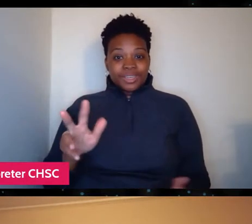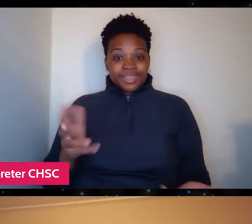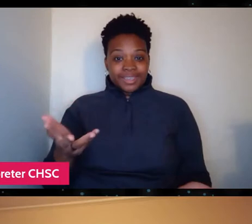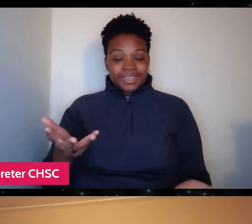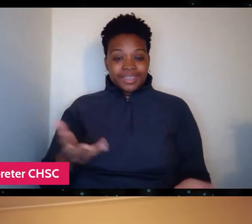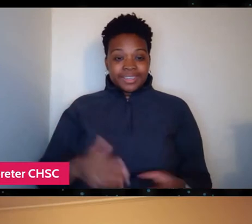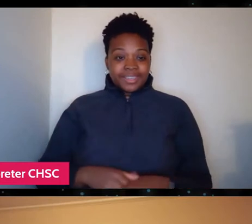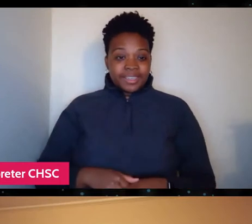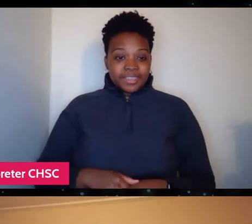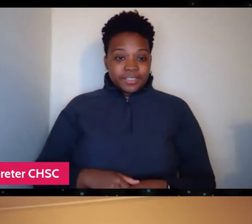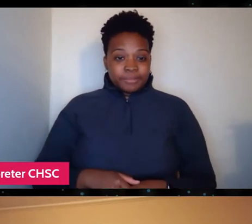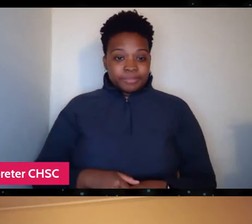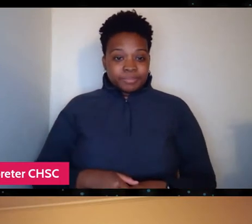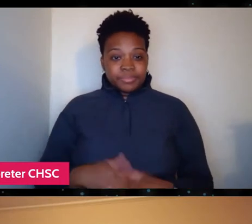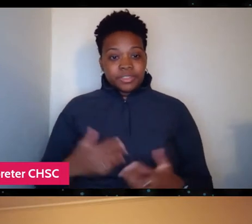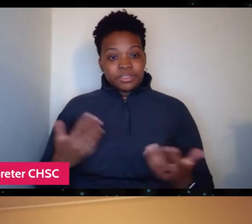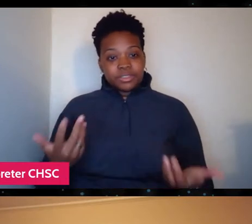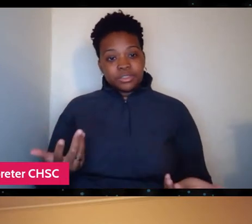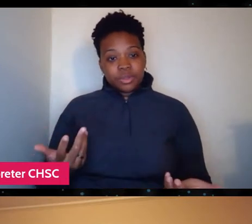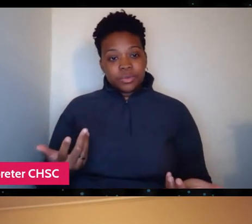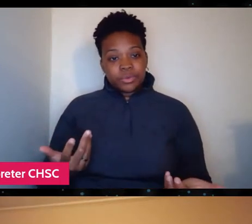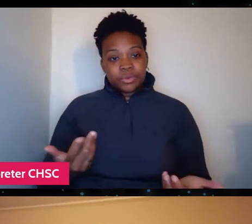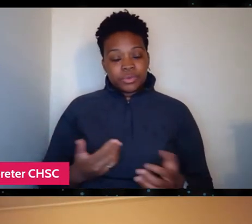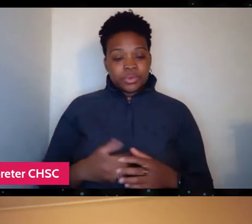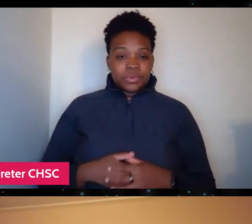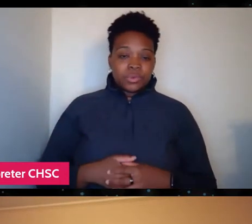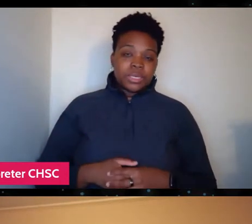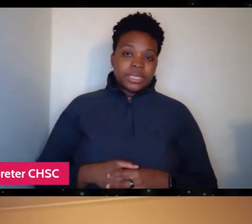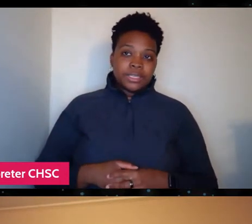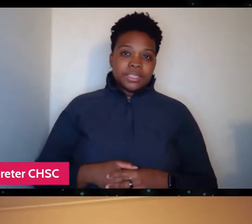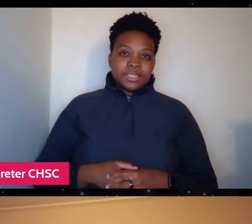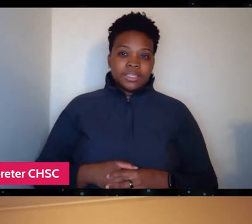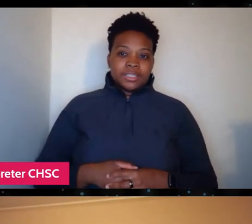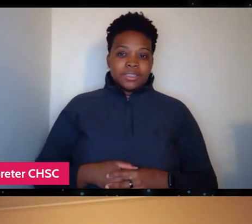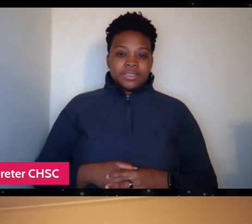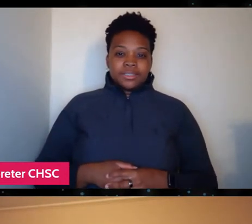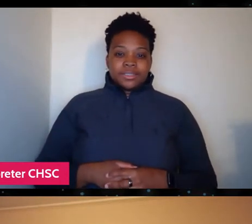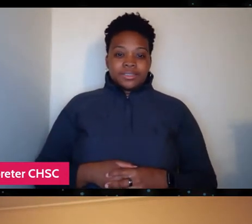So, I mean, that doesn't really answer your question,